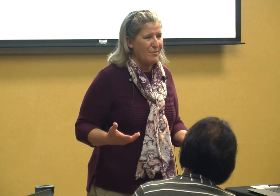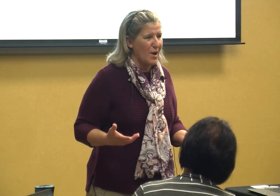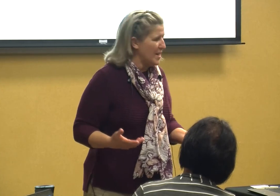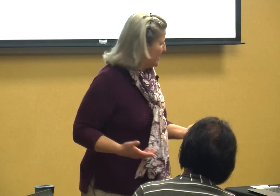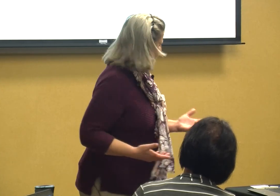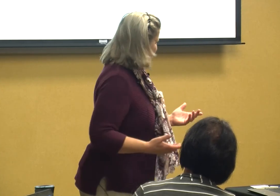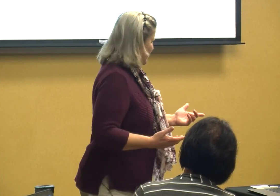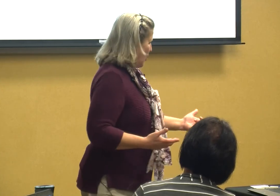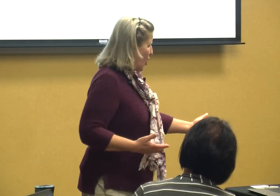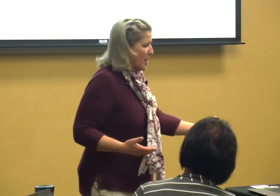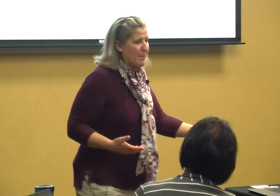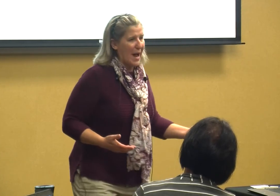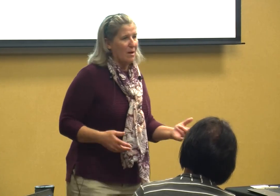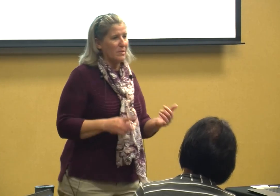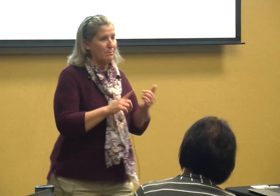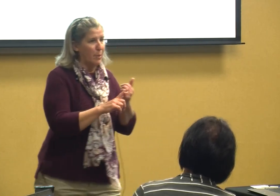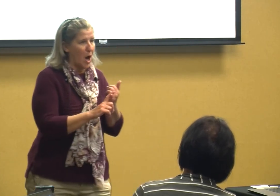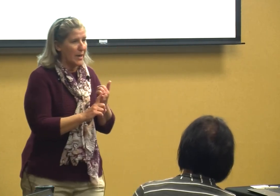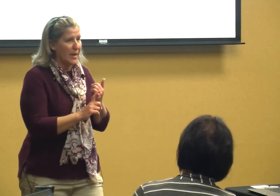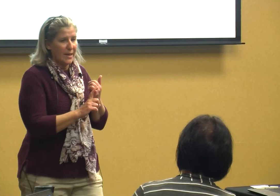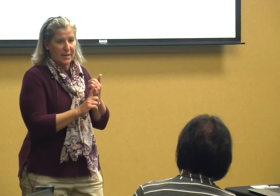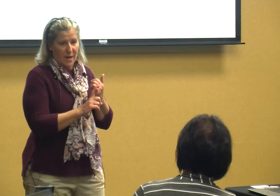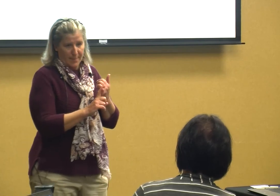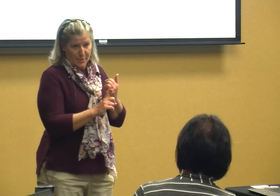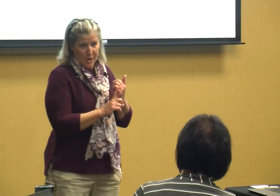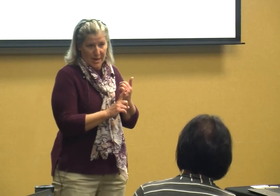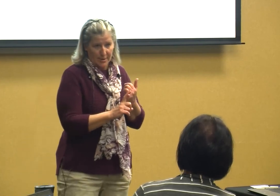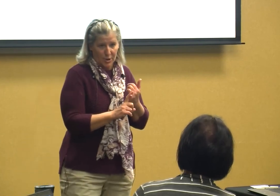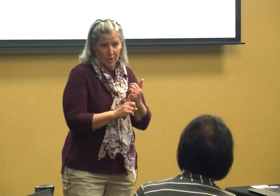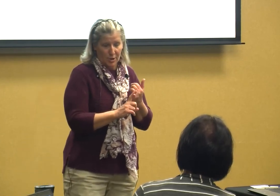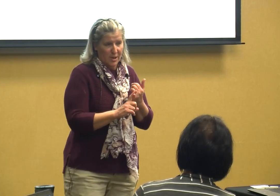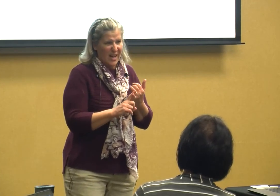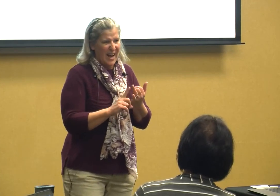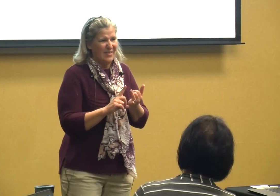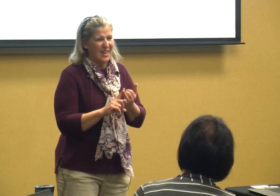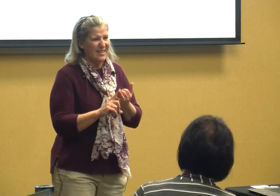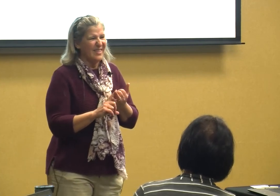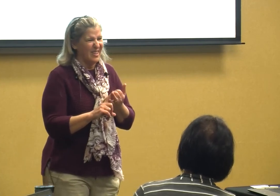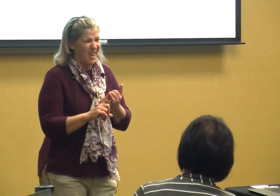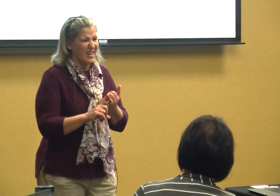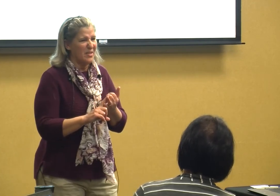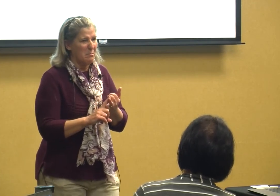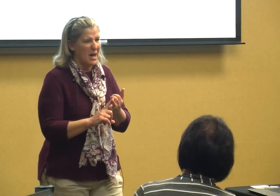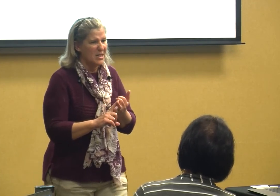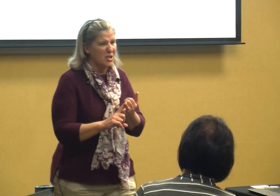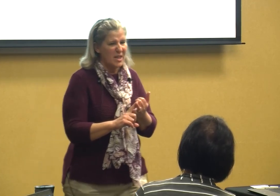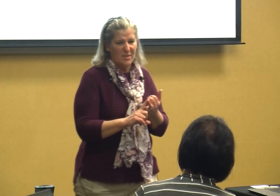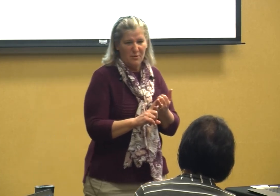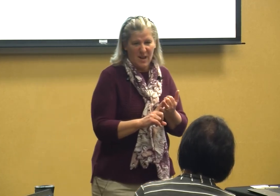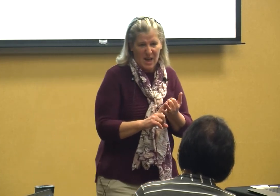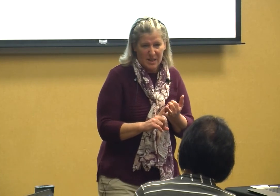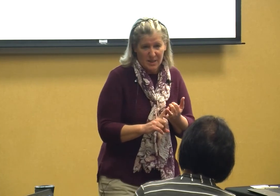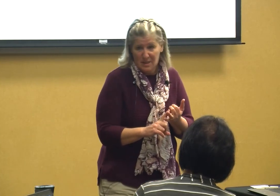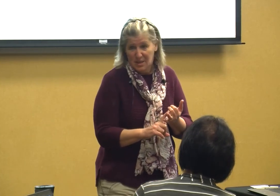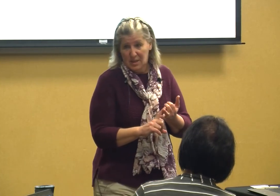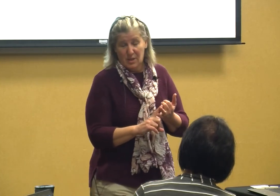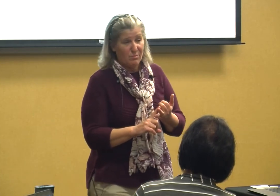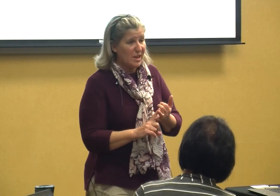frankly to talk about partying and diaper change and then a lot of the mush that they're fed really